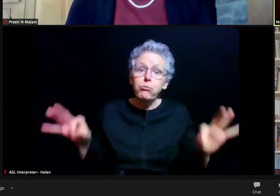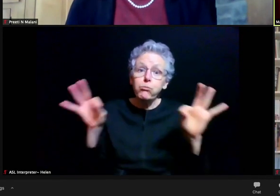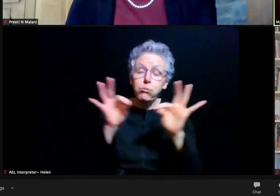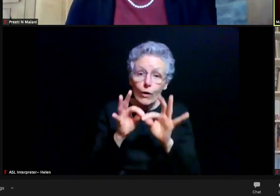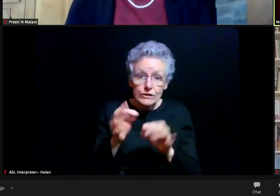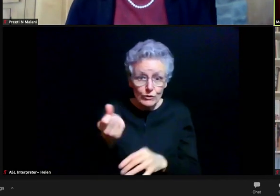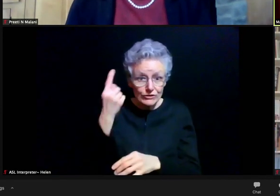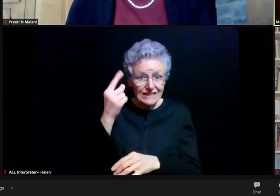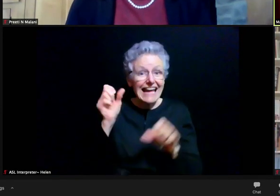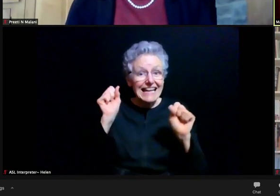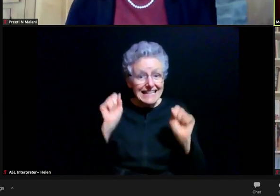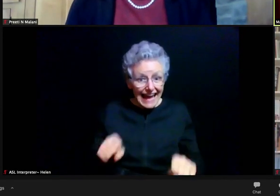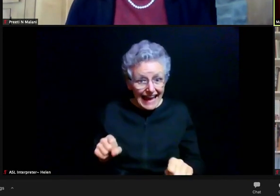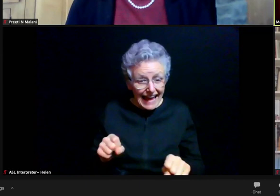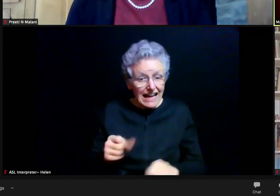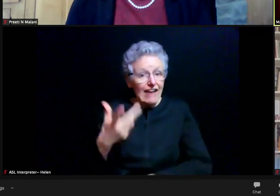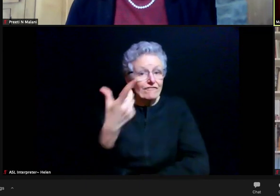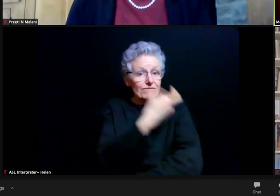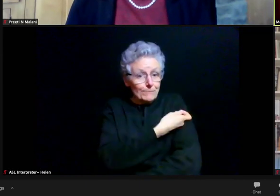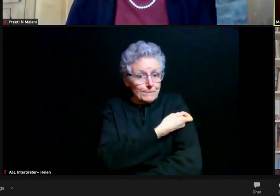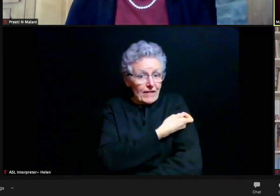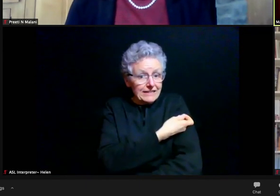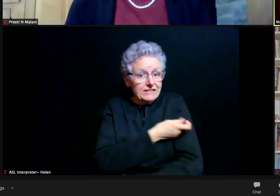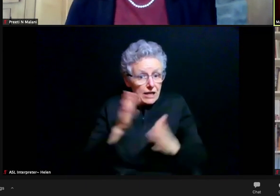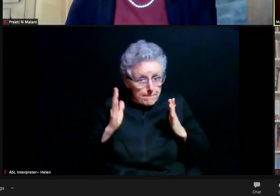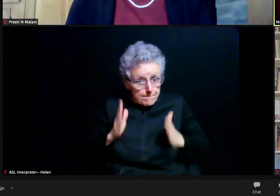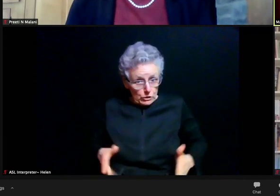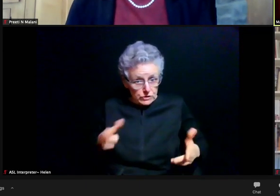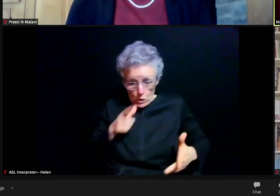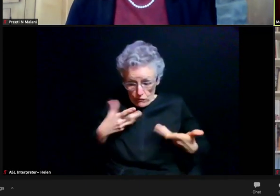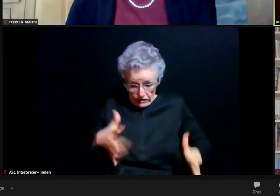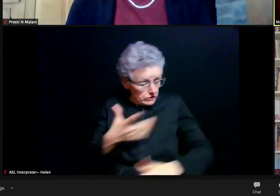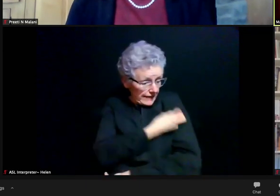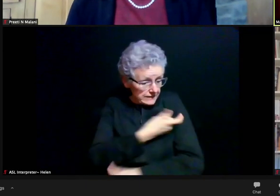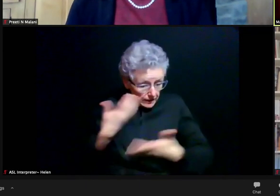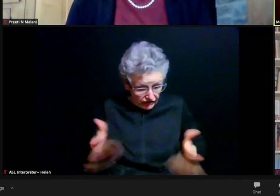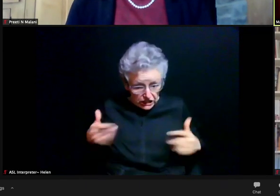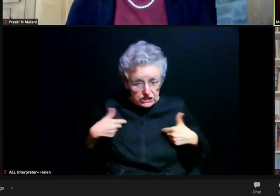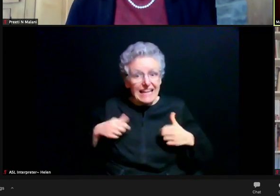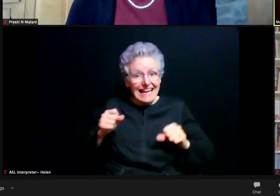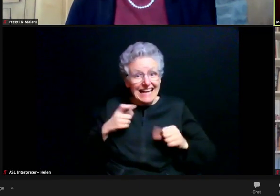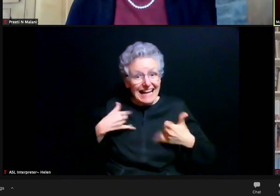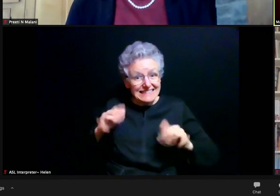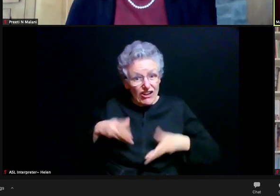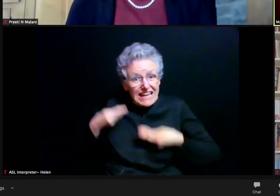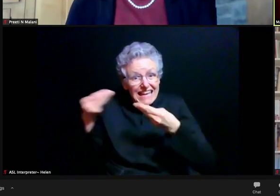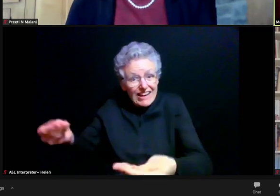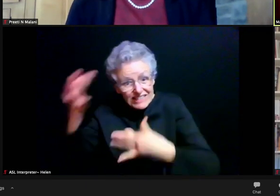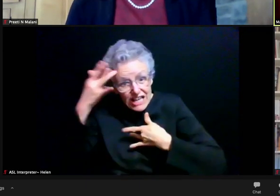can transmit the illness to unvaccinated people. I have to tell you a story, it's in the media now,